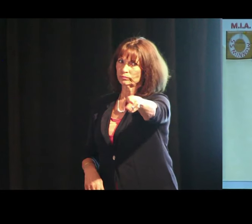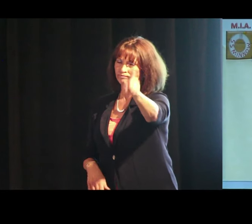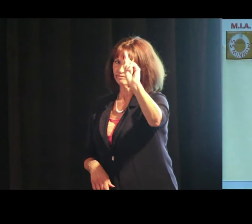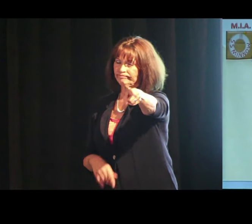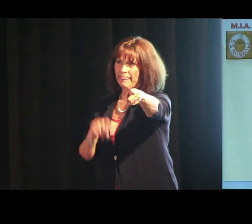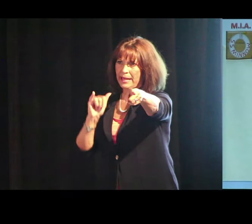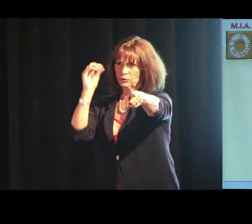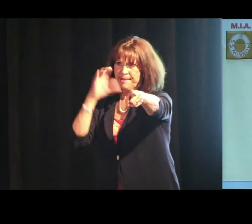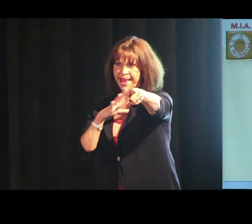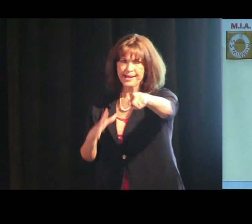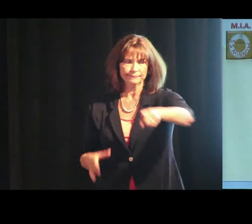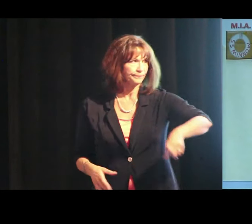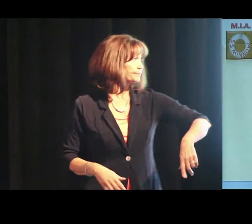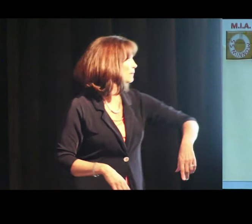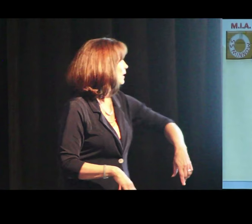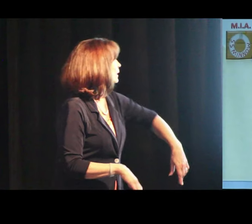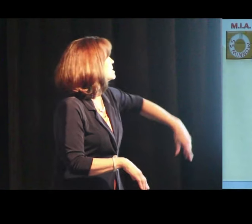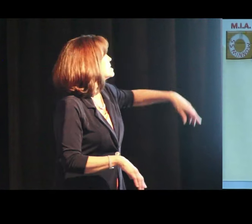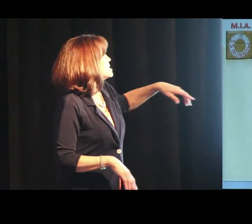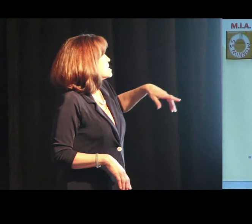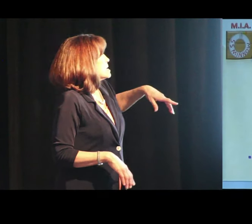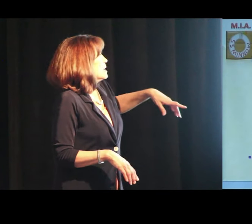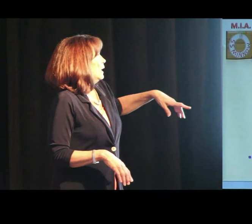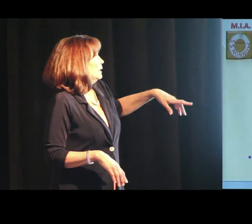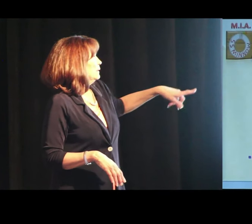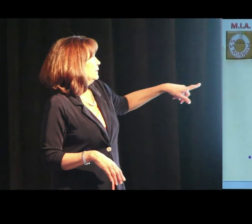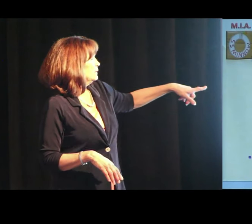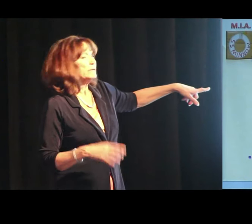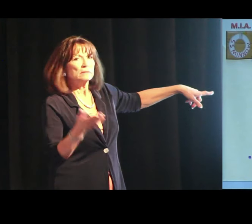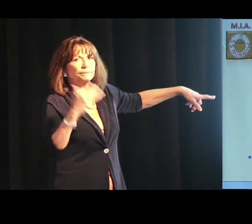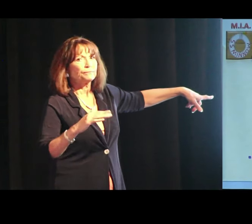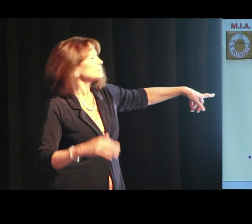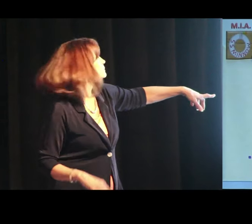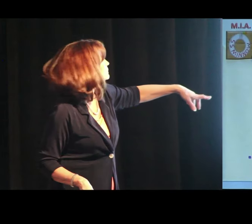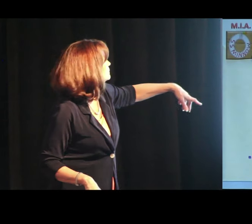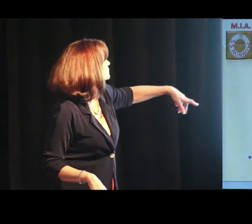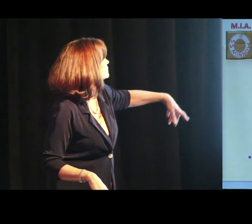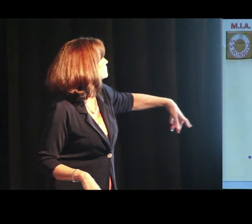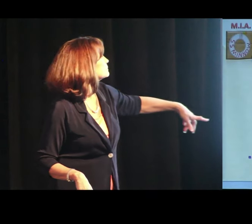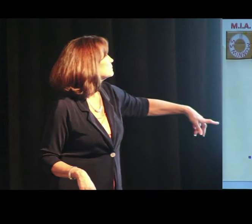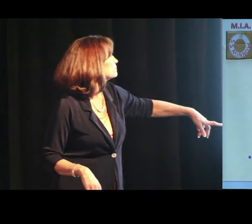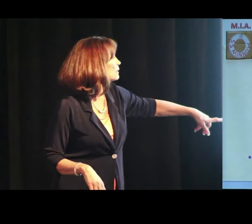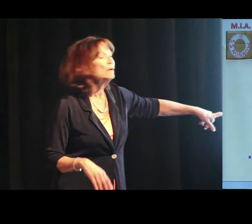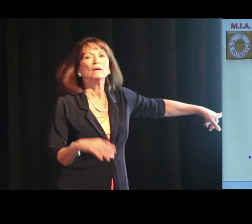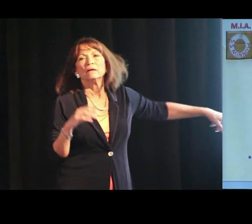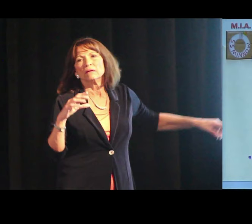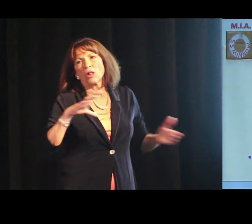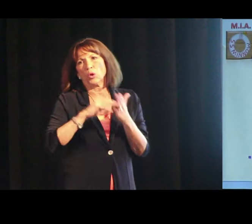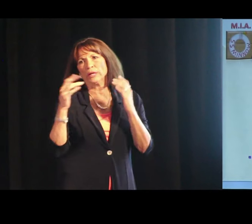There’s your man. Talk to Eric.